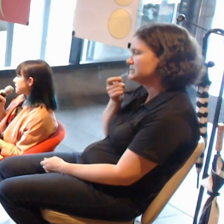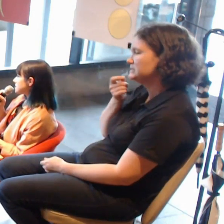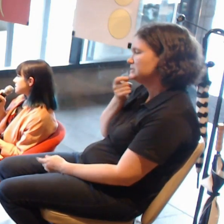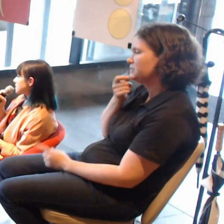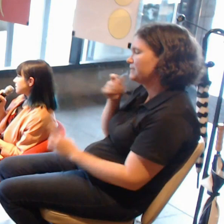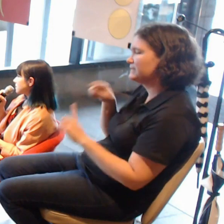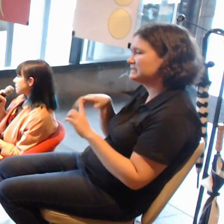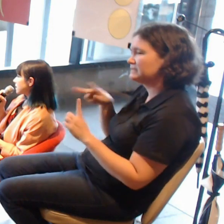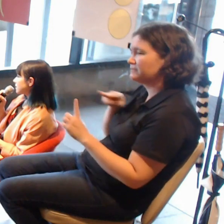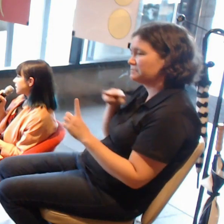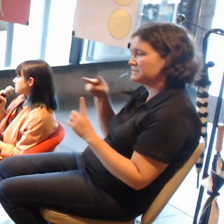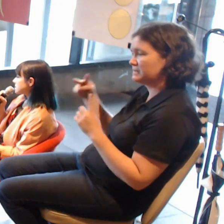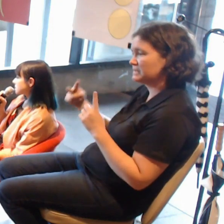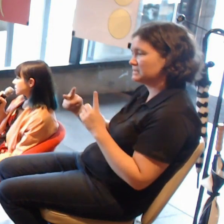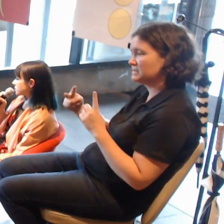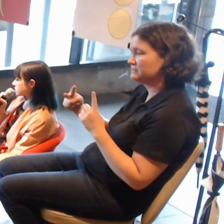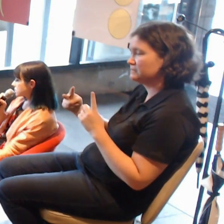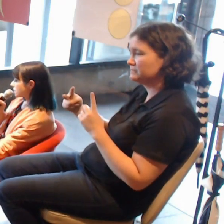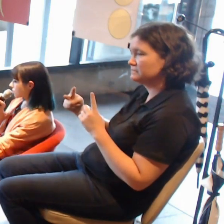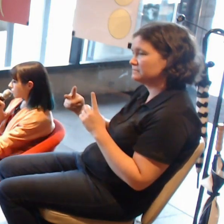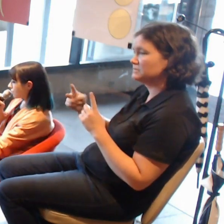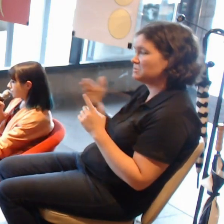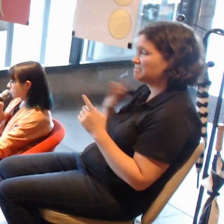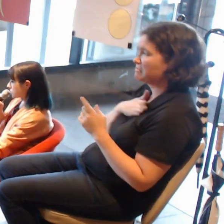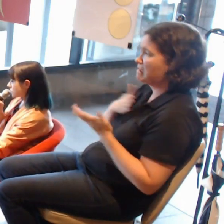at least in my discussions with Jess Johnson and Simon Ward,